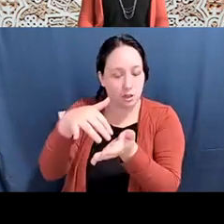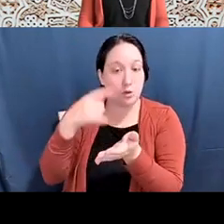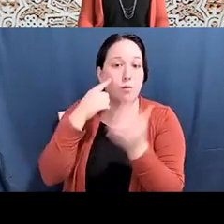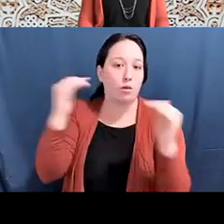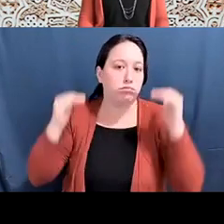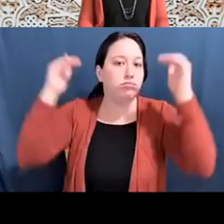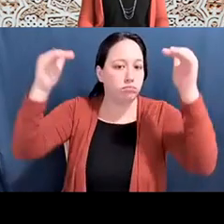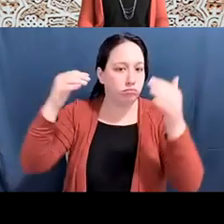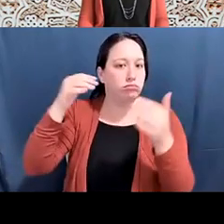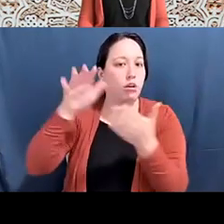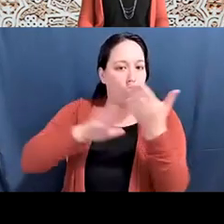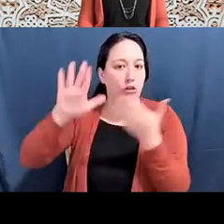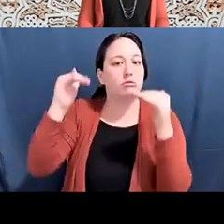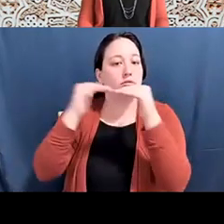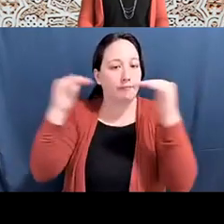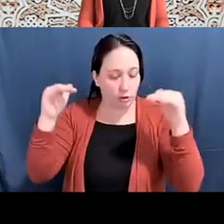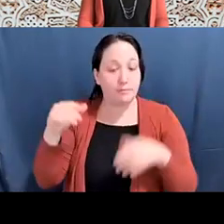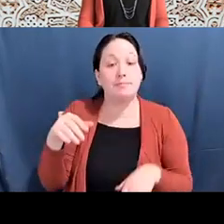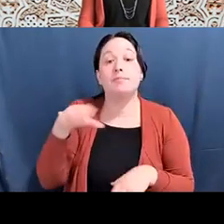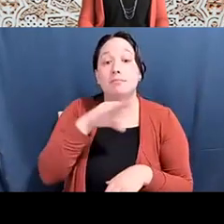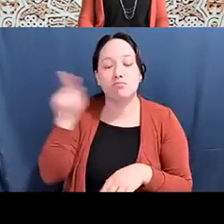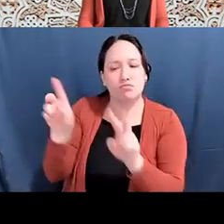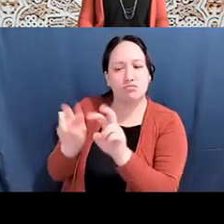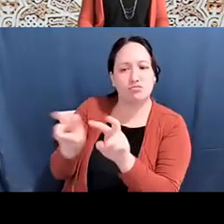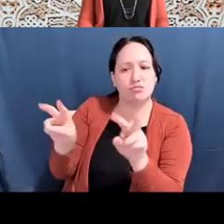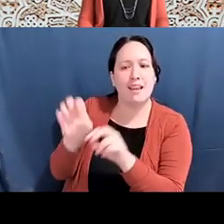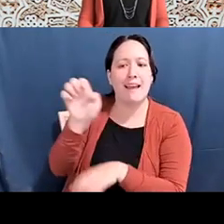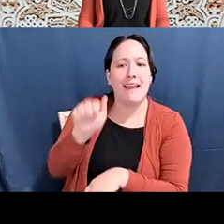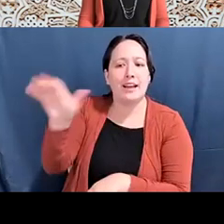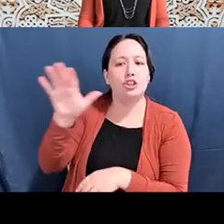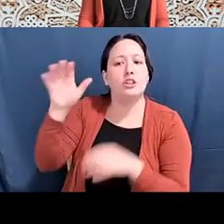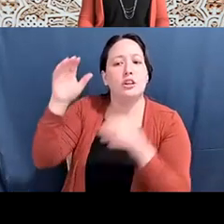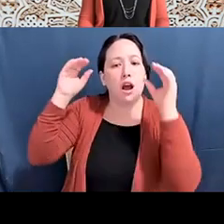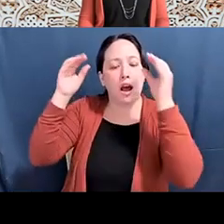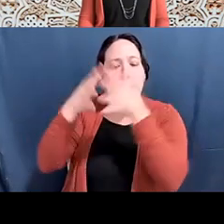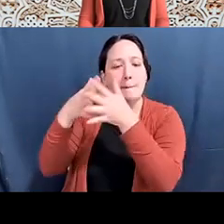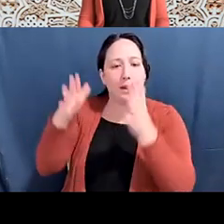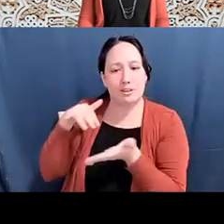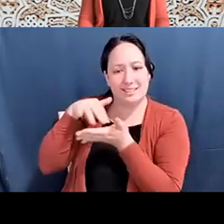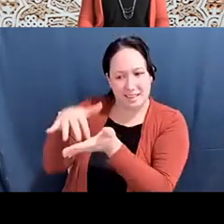Kyle Livie (he/him/his): And examines how Asian American studies writing instructors have reconceptualized the work and politics of academic writing.